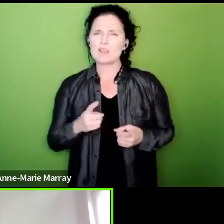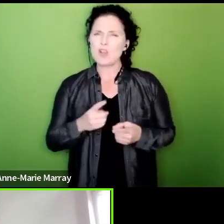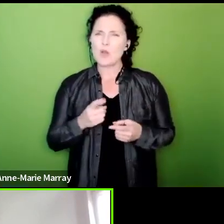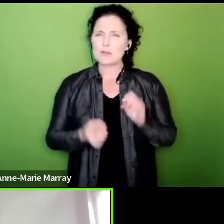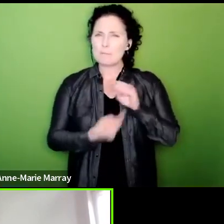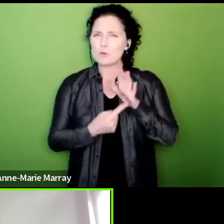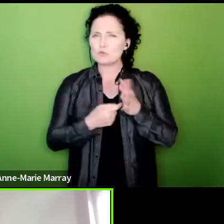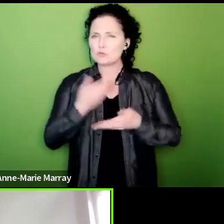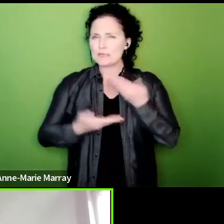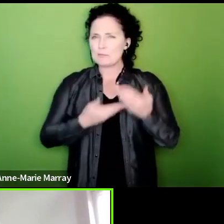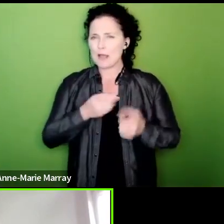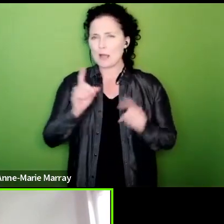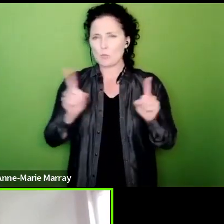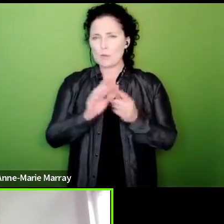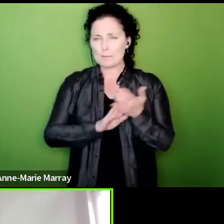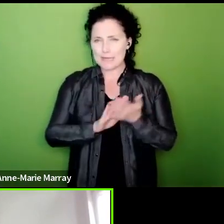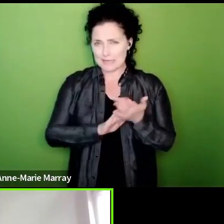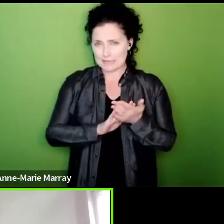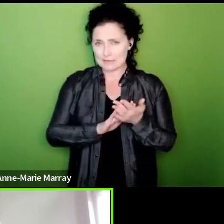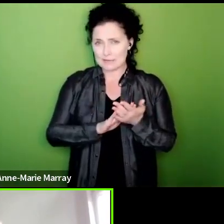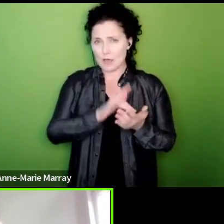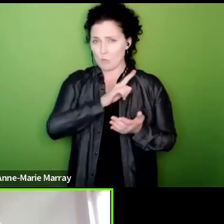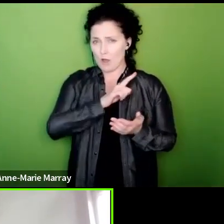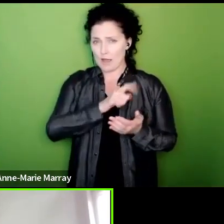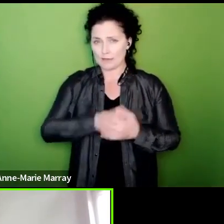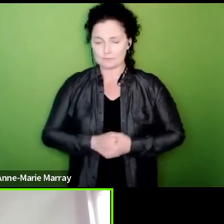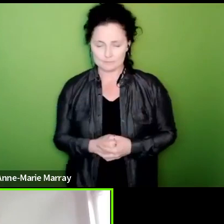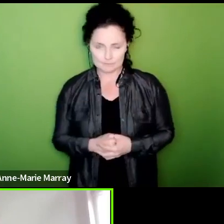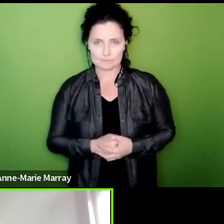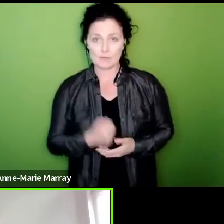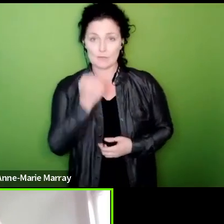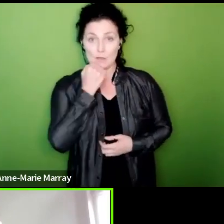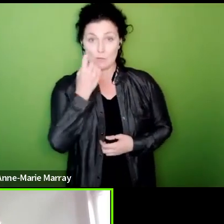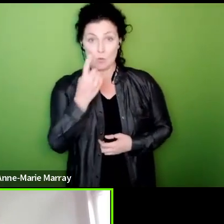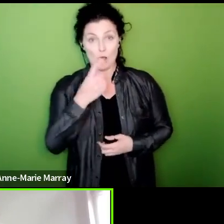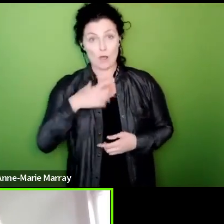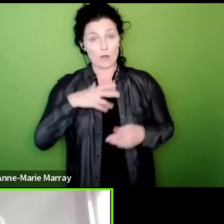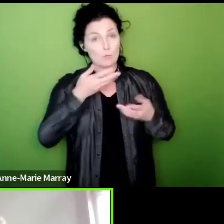done it what we want to do here is to first of all explore with the government over a very short